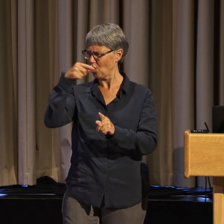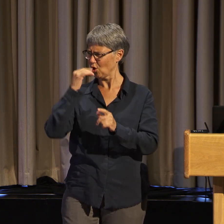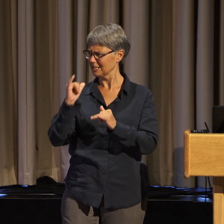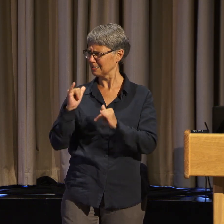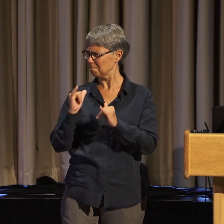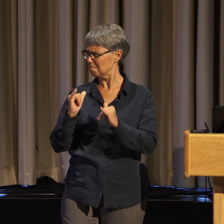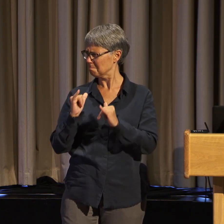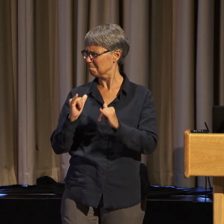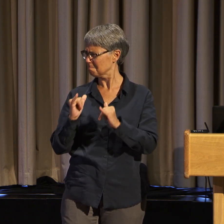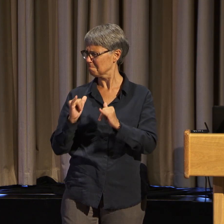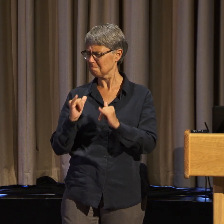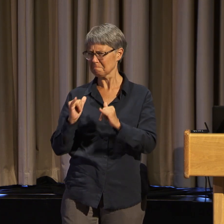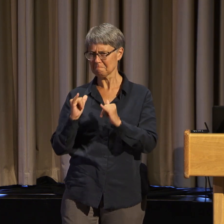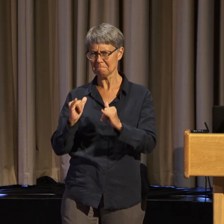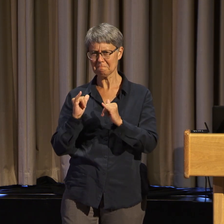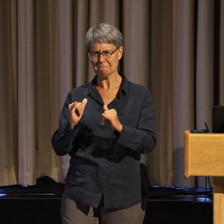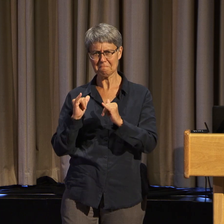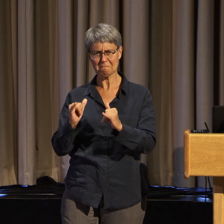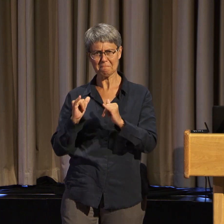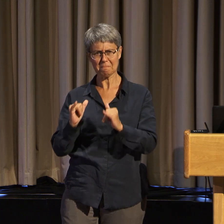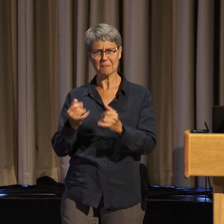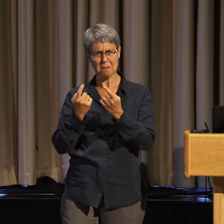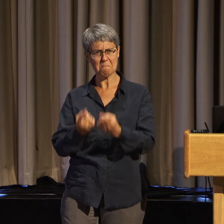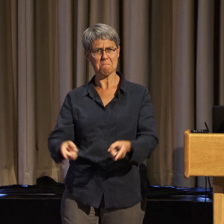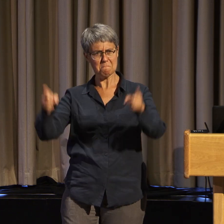I found a home, if you will.